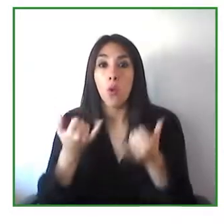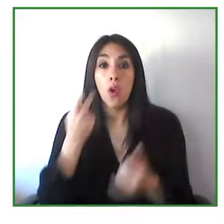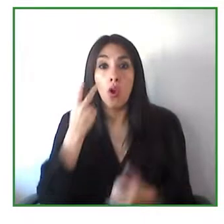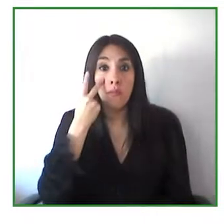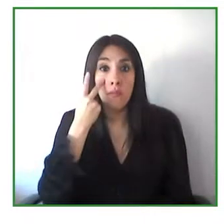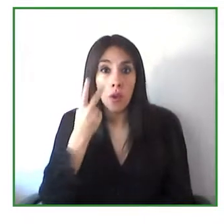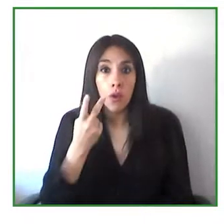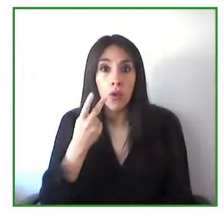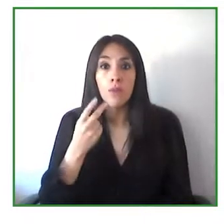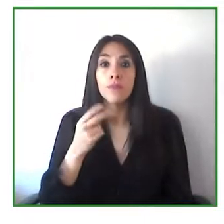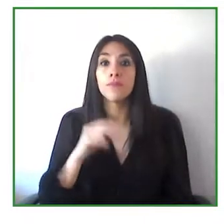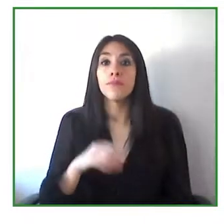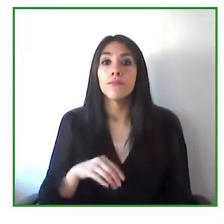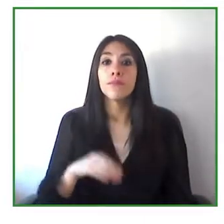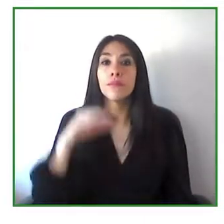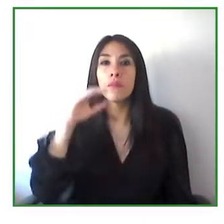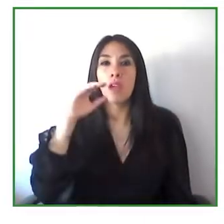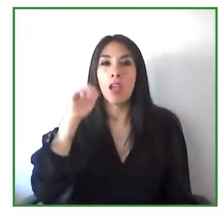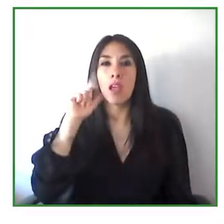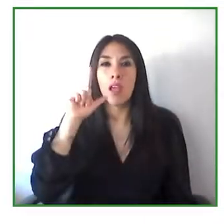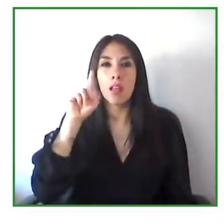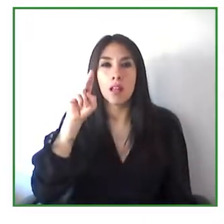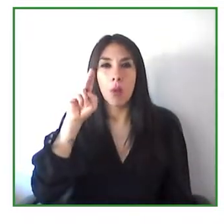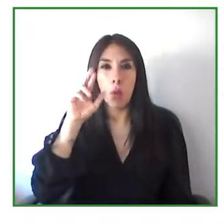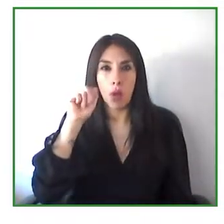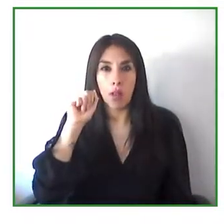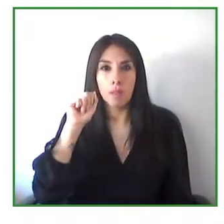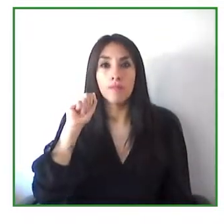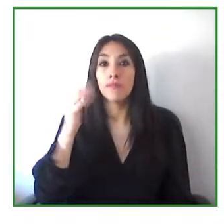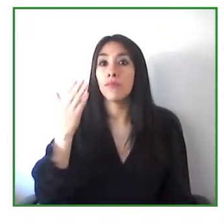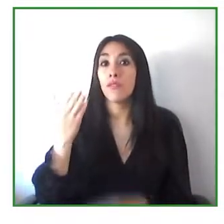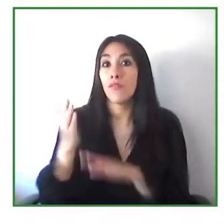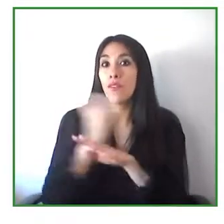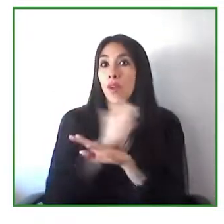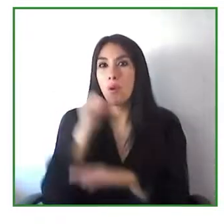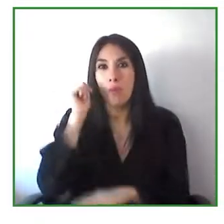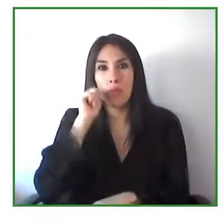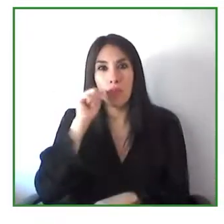accessible digital interfaces for a variety of situations of